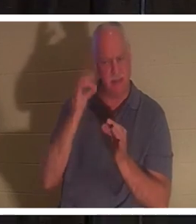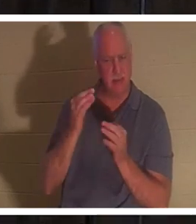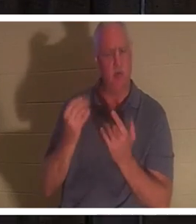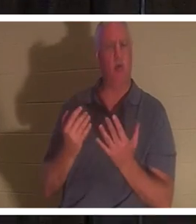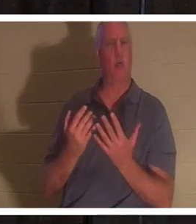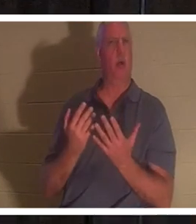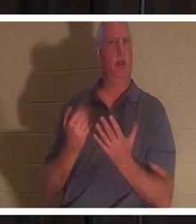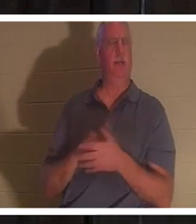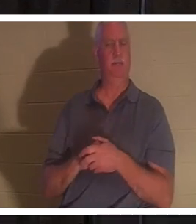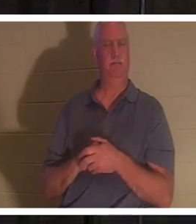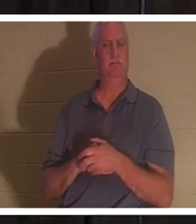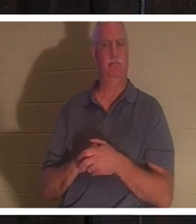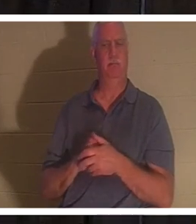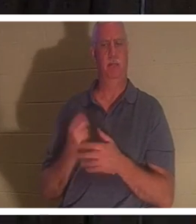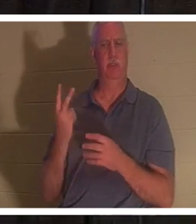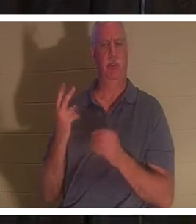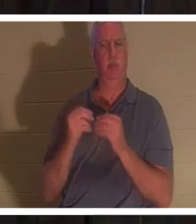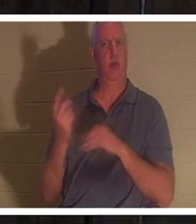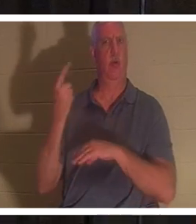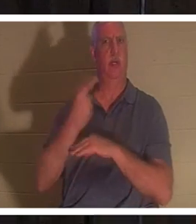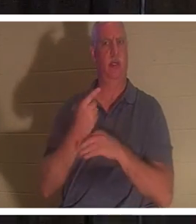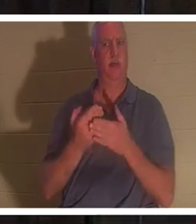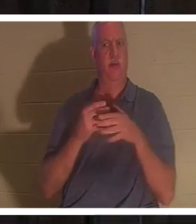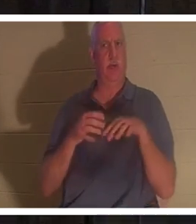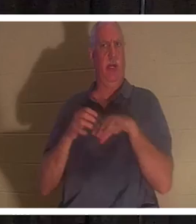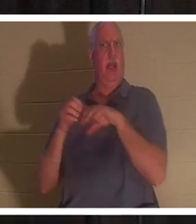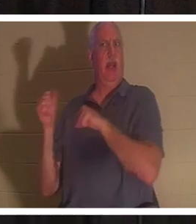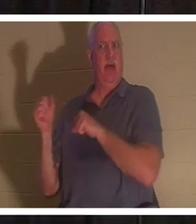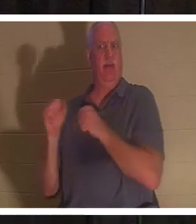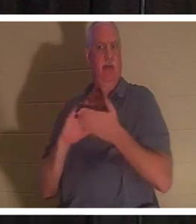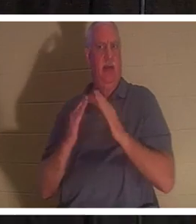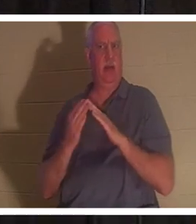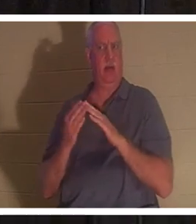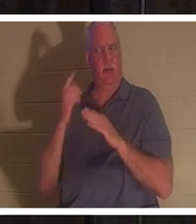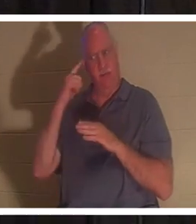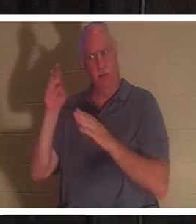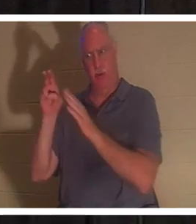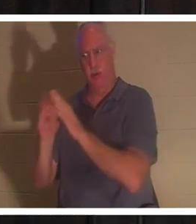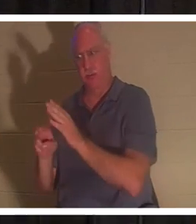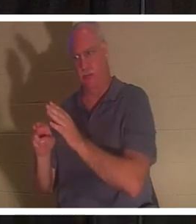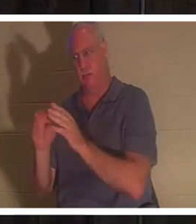waited another two days before even left for the tomb. Of course, it was at least a day's